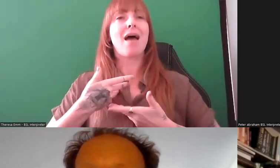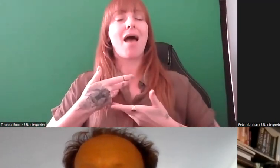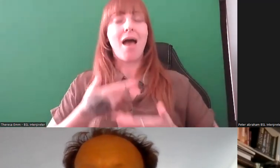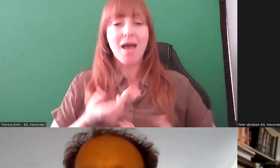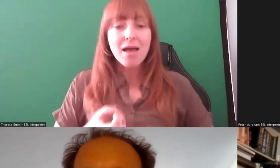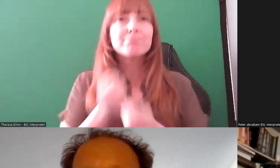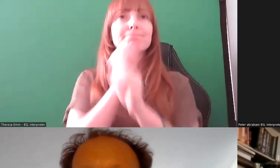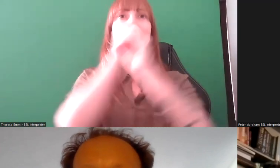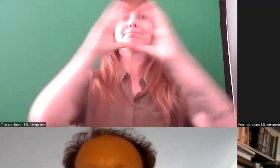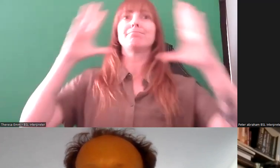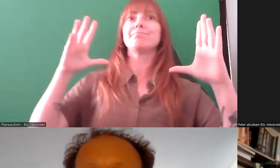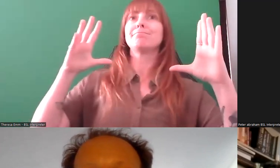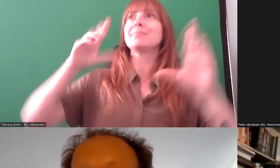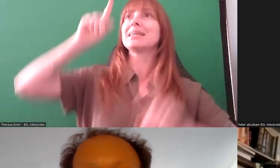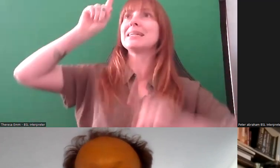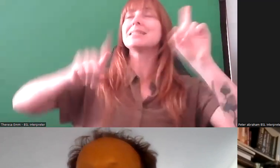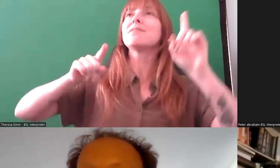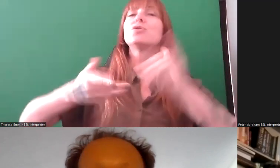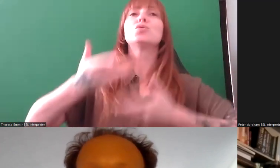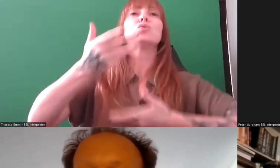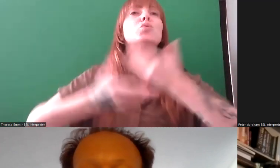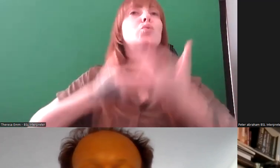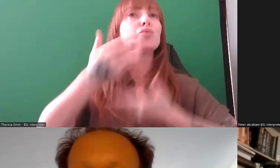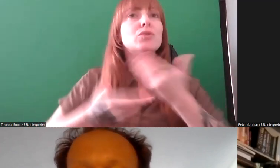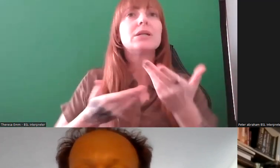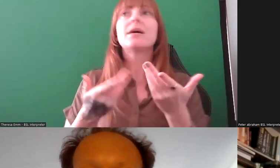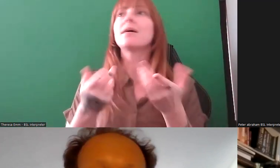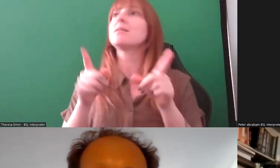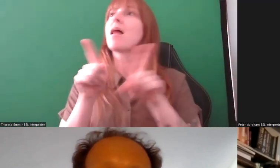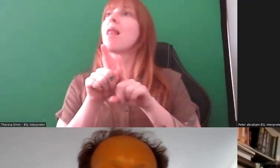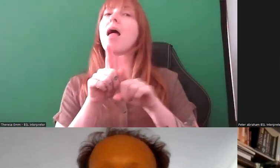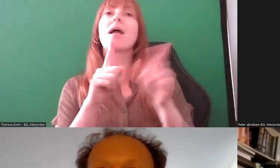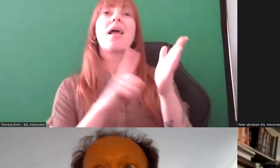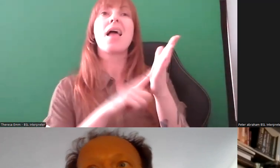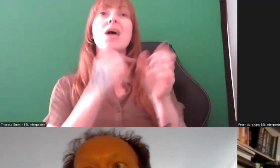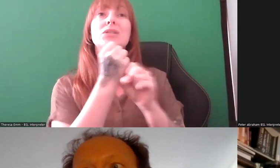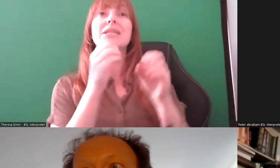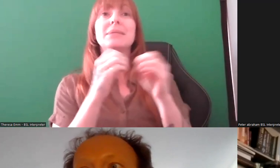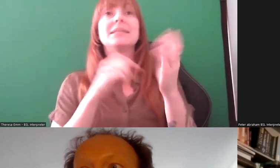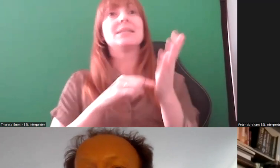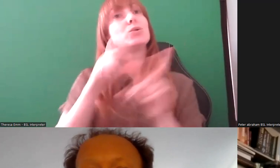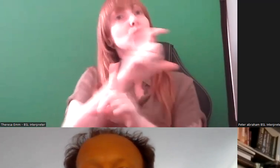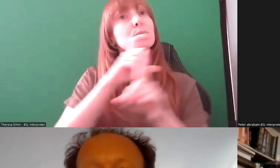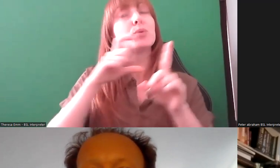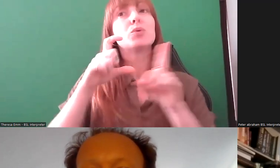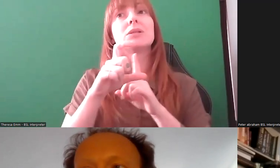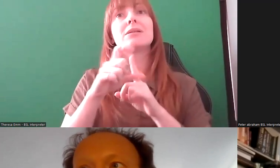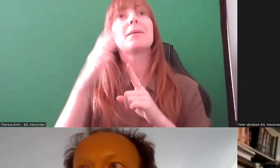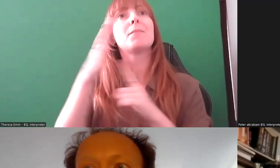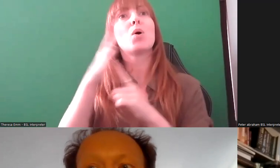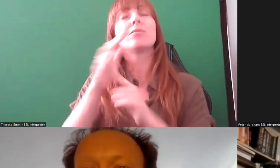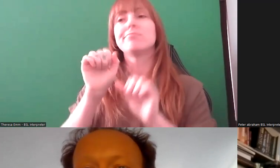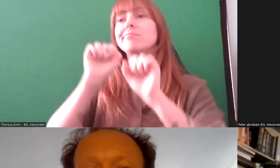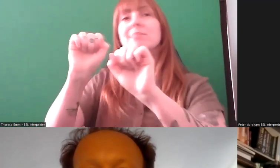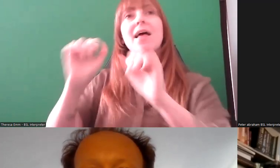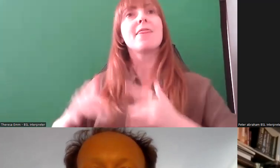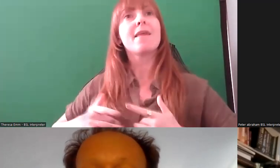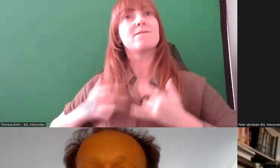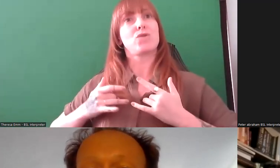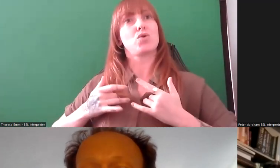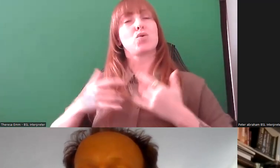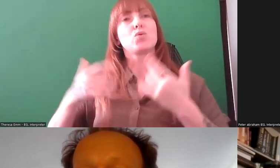people who are from the LGBTQ community, who have different impairments, or different experiences or